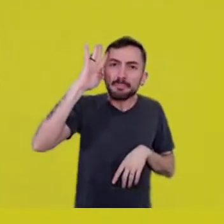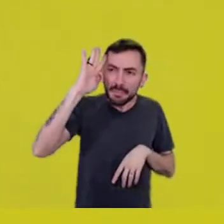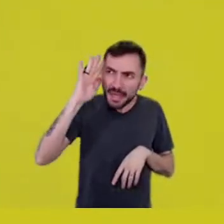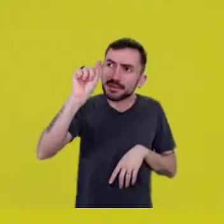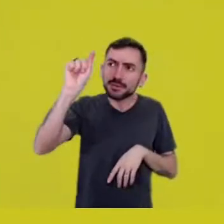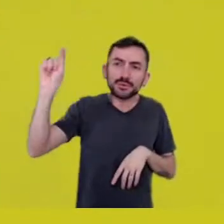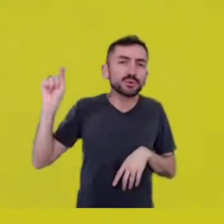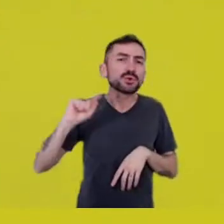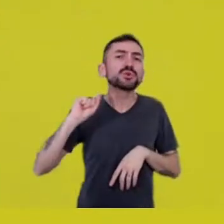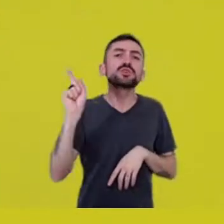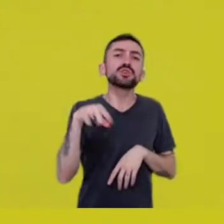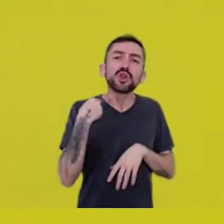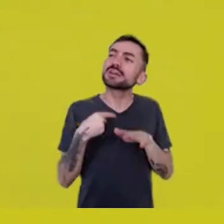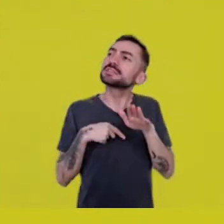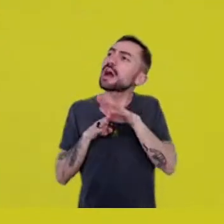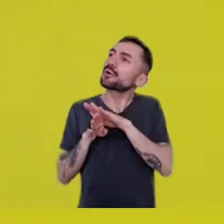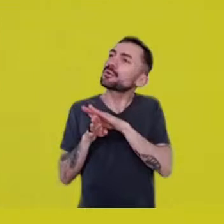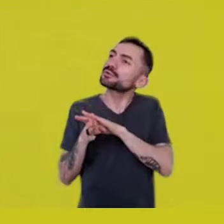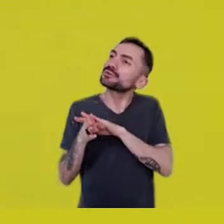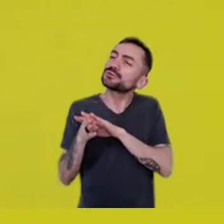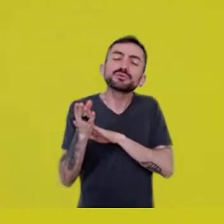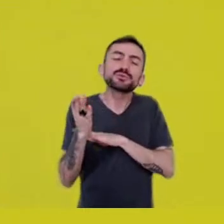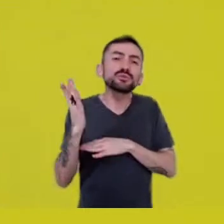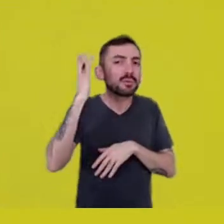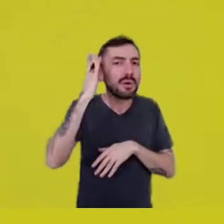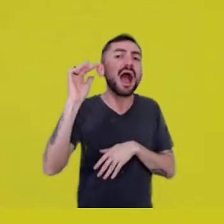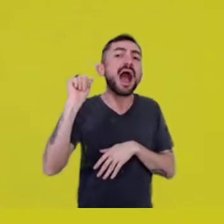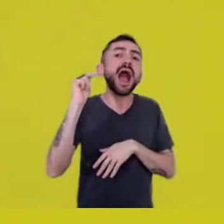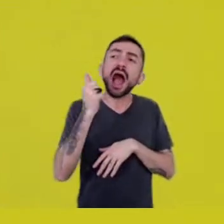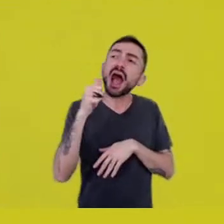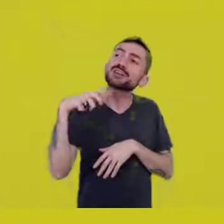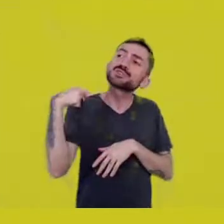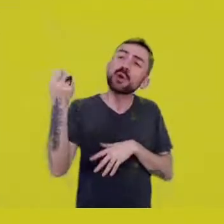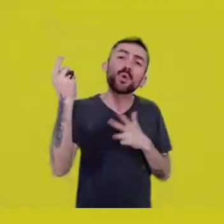and it seems that they’re a cultural value for us,